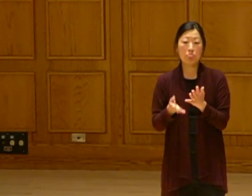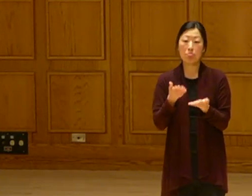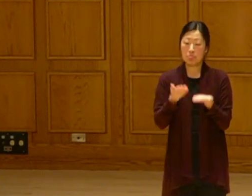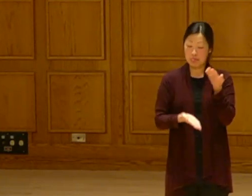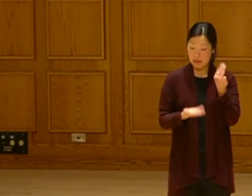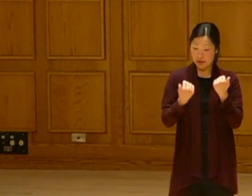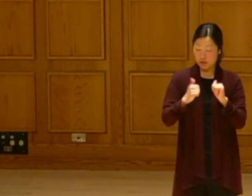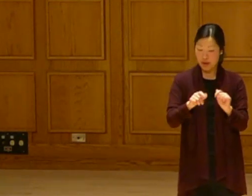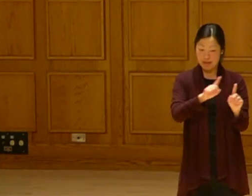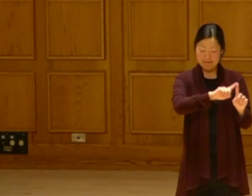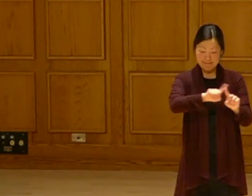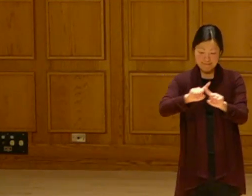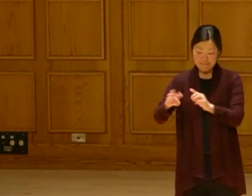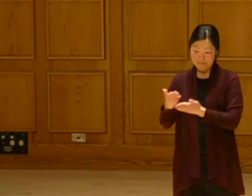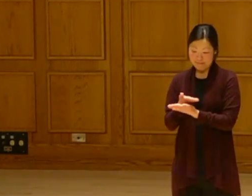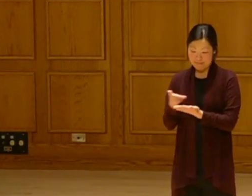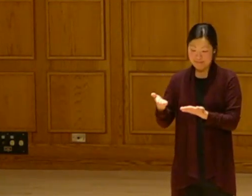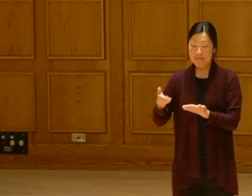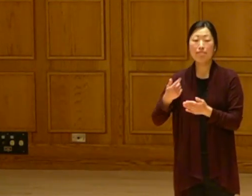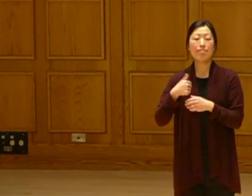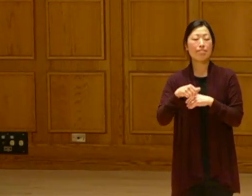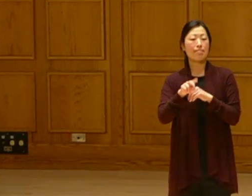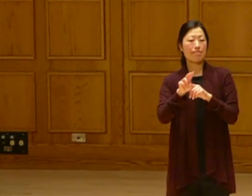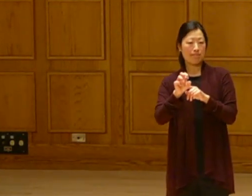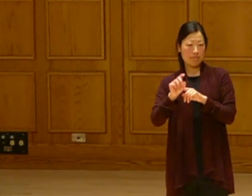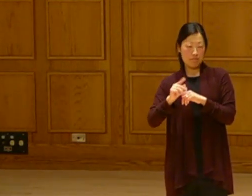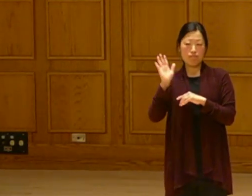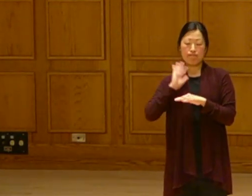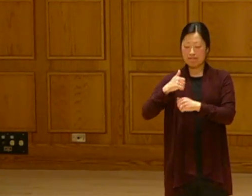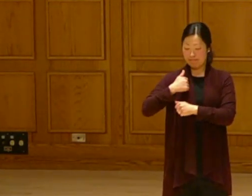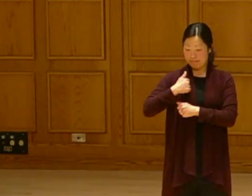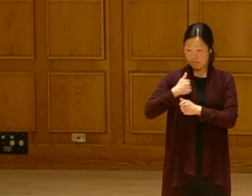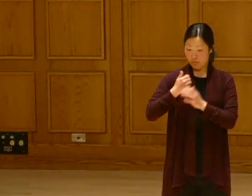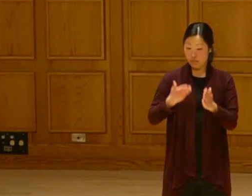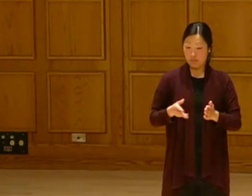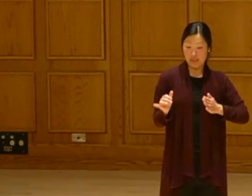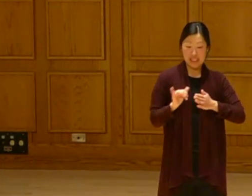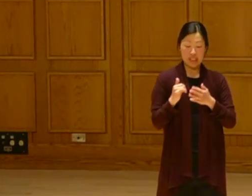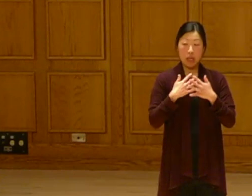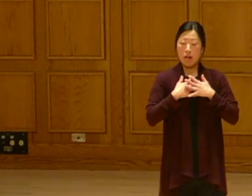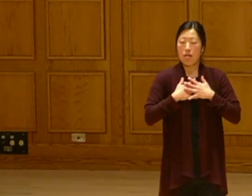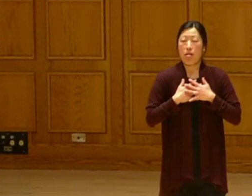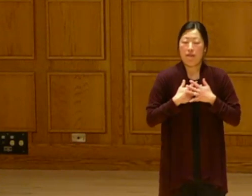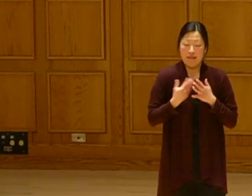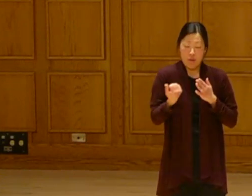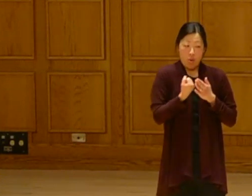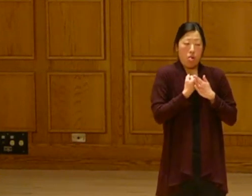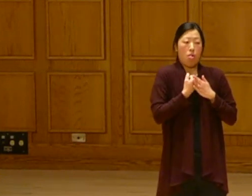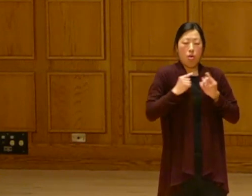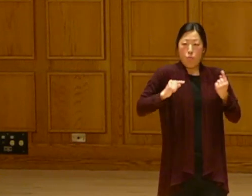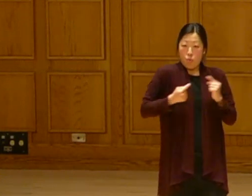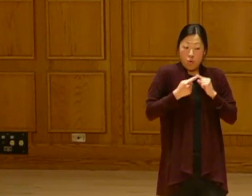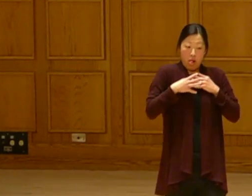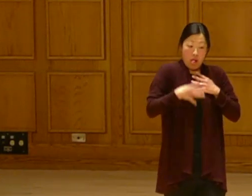As a veteran, you know, I think it is like putting a band-aid on a gushing chest wound.